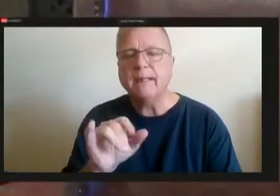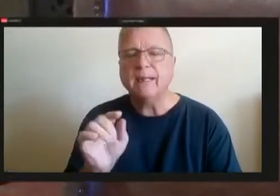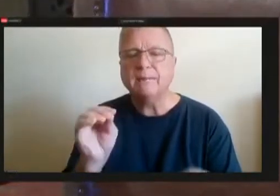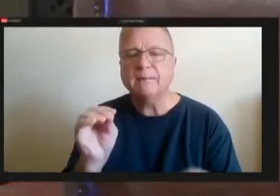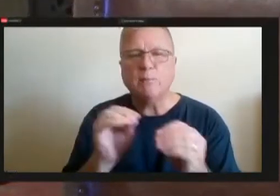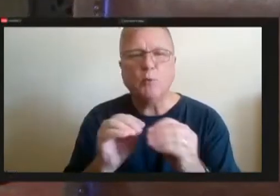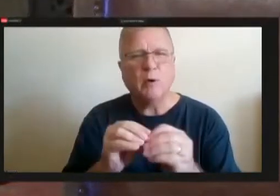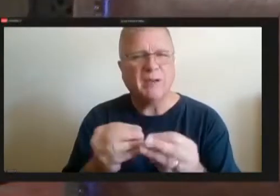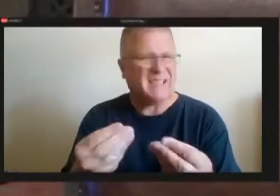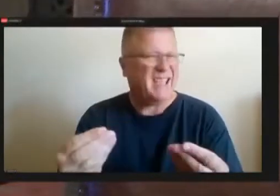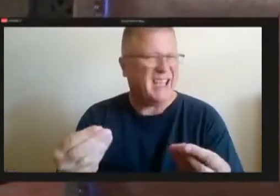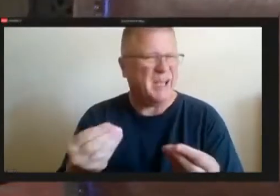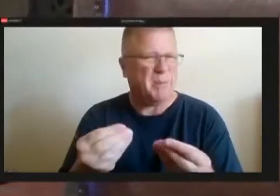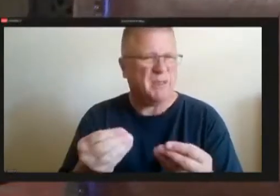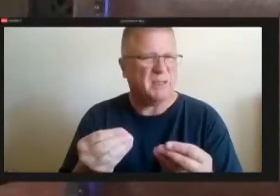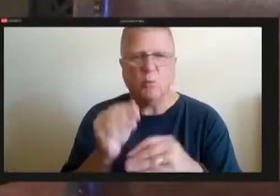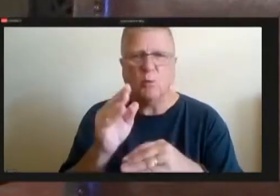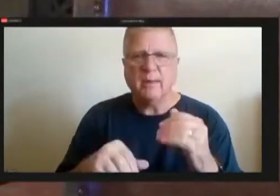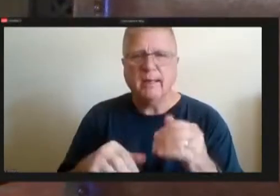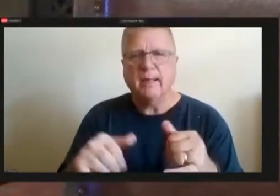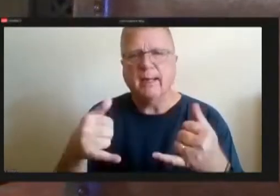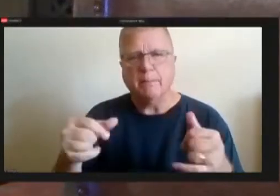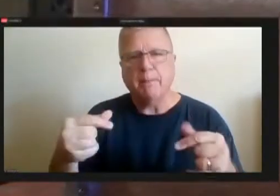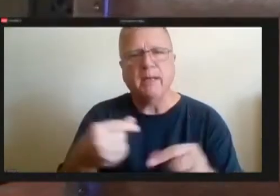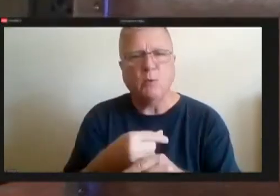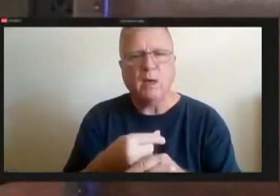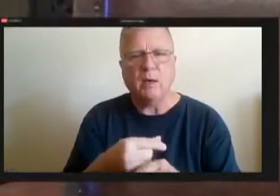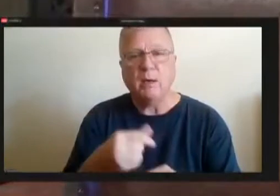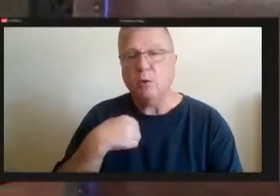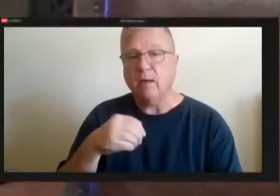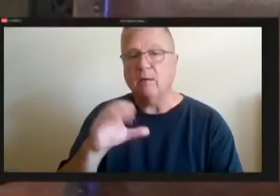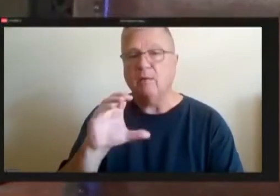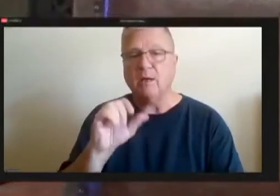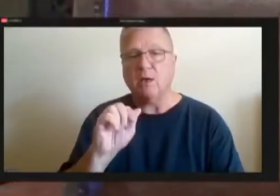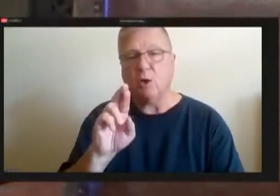you have the Carnegie Library there, you have what I affectionately call secondary swimming pool but its arms people, we have the playground there we have